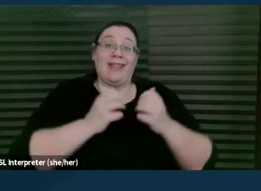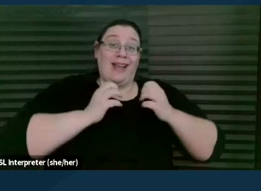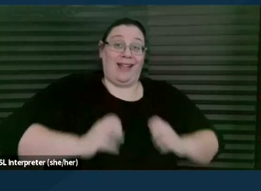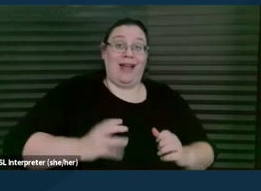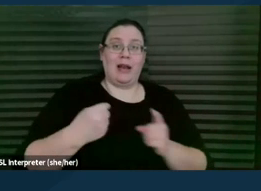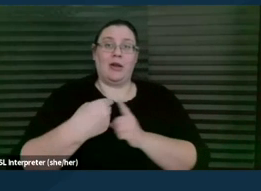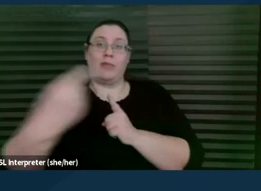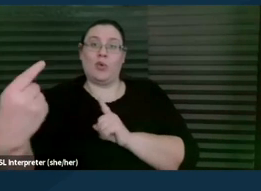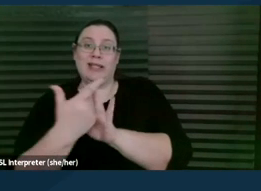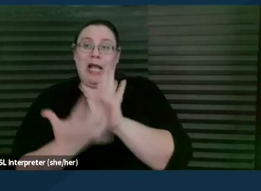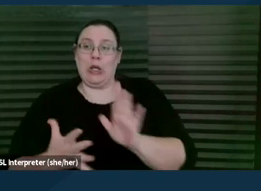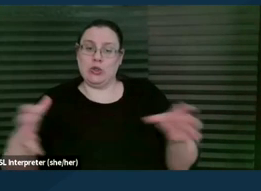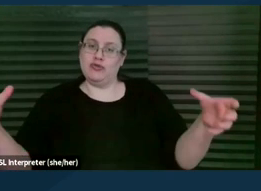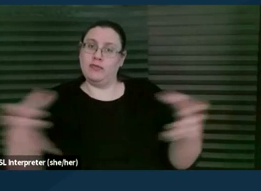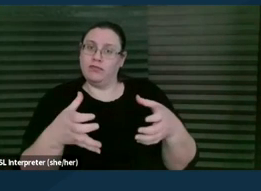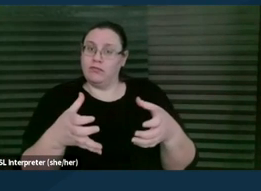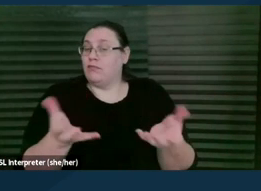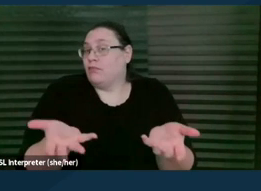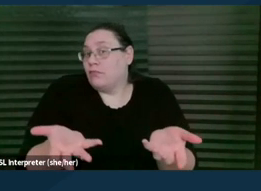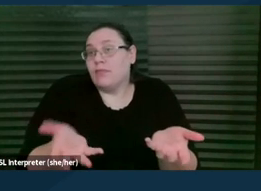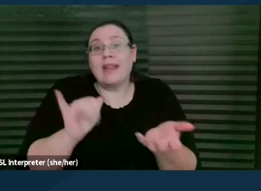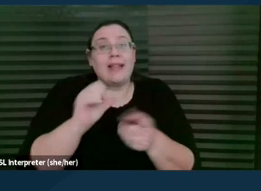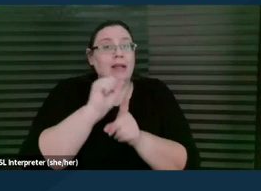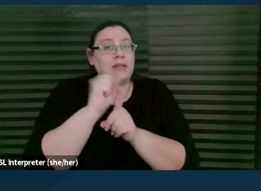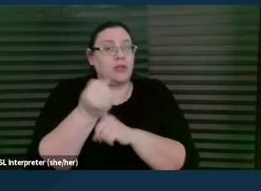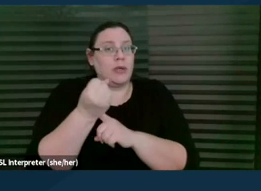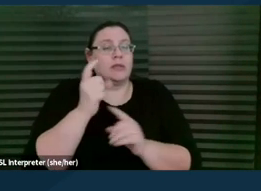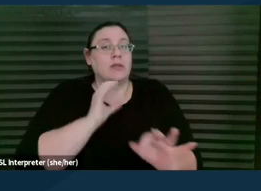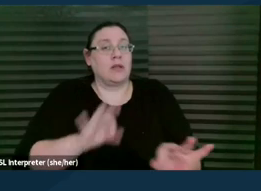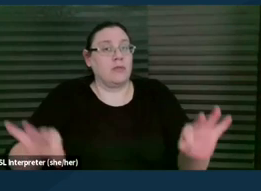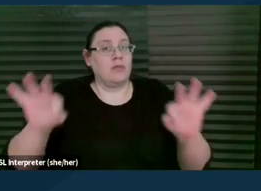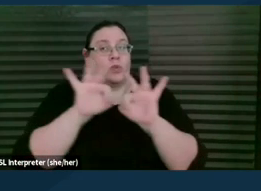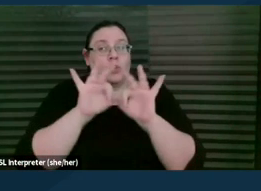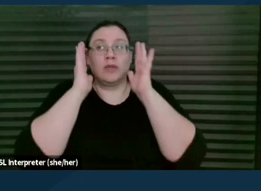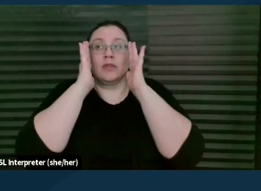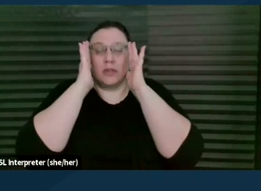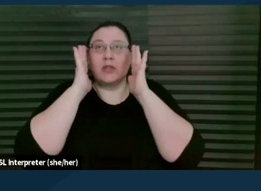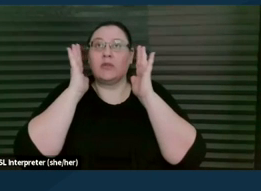These are situations where it's really important to take account of what it is like to,